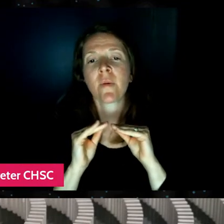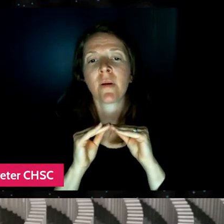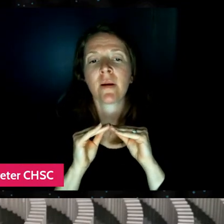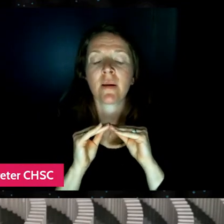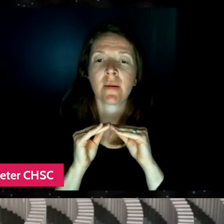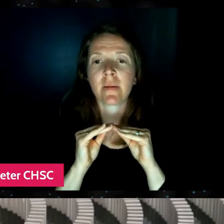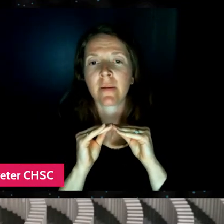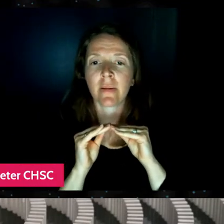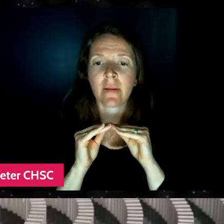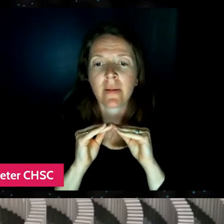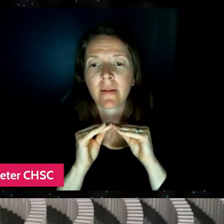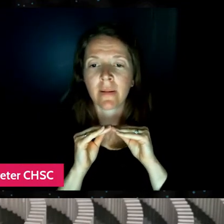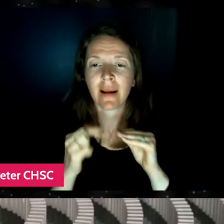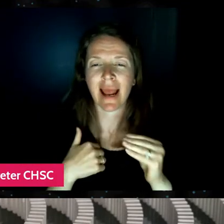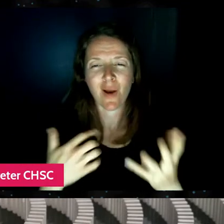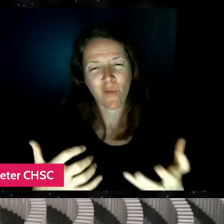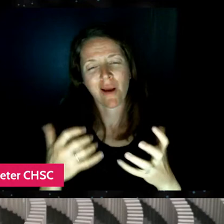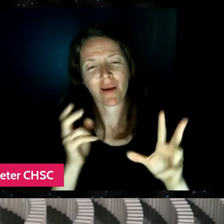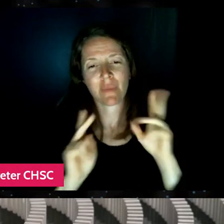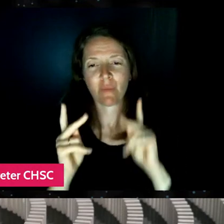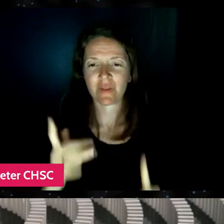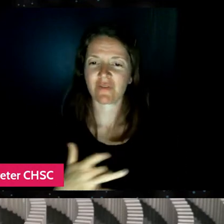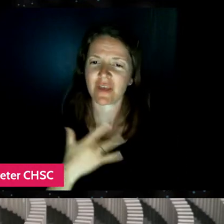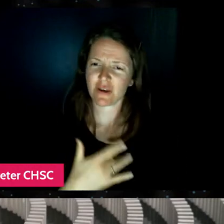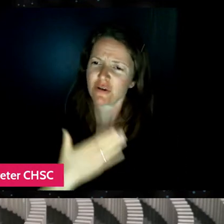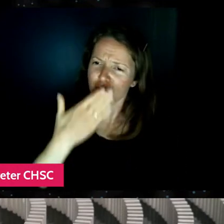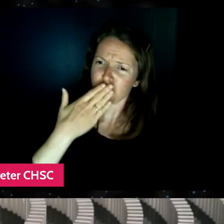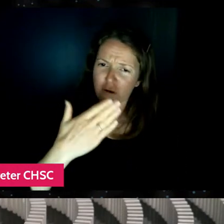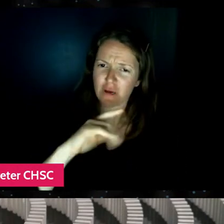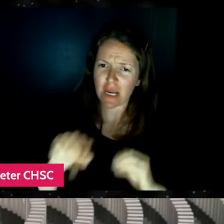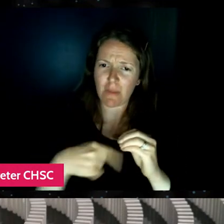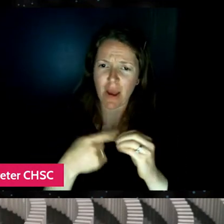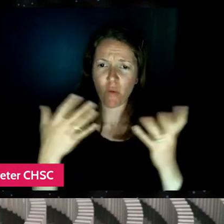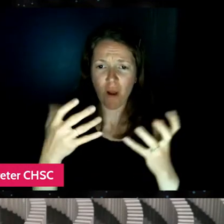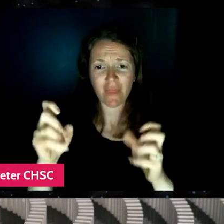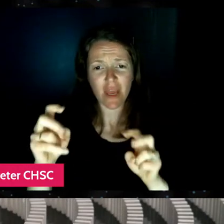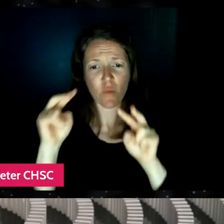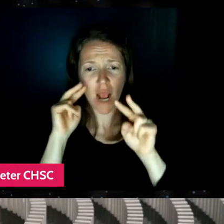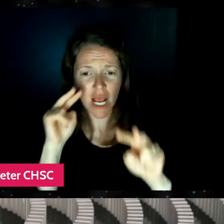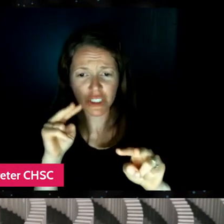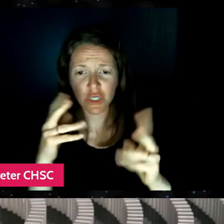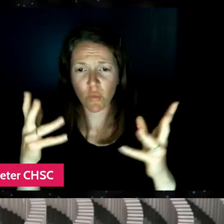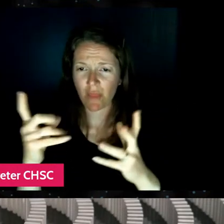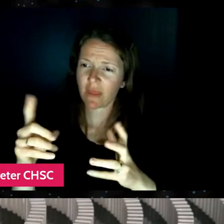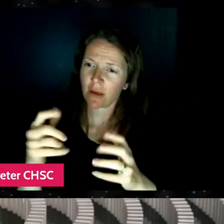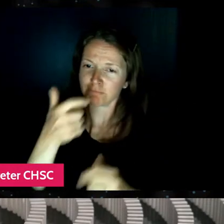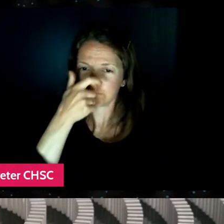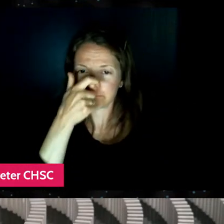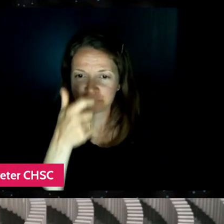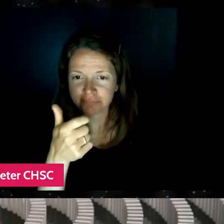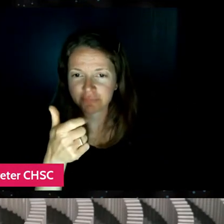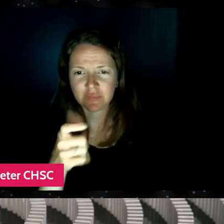I want people to feel like good about what they're watching and consuming. Like we're a very positive brand.